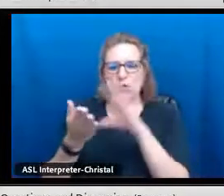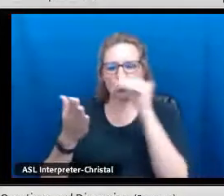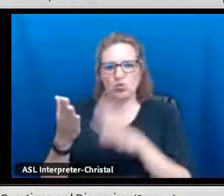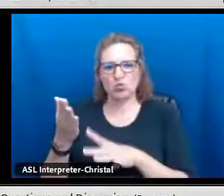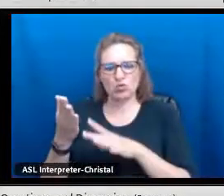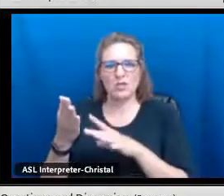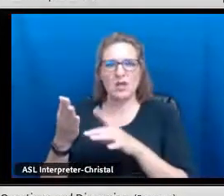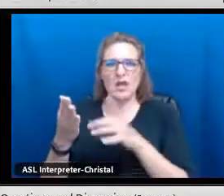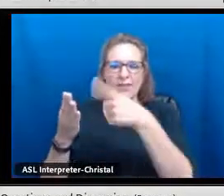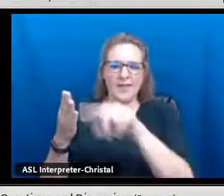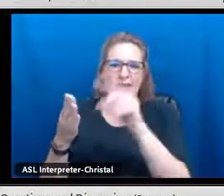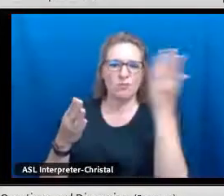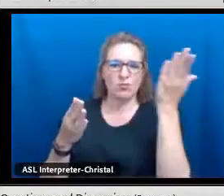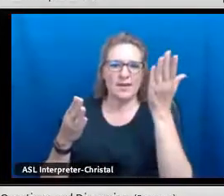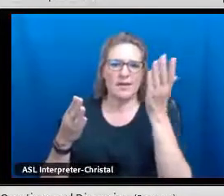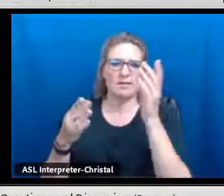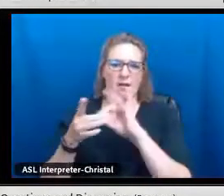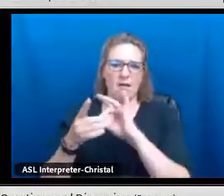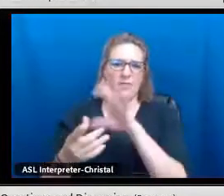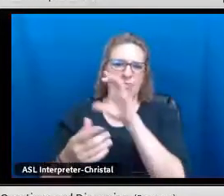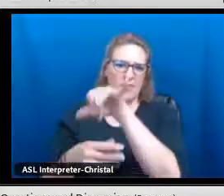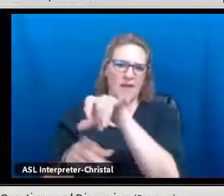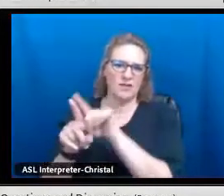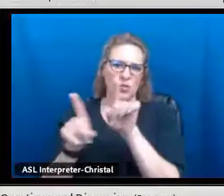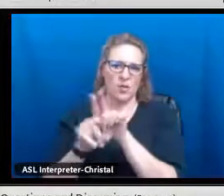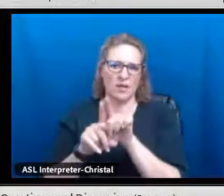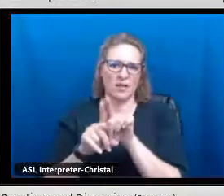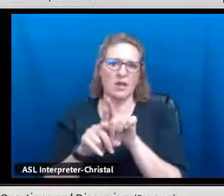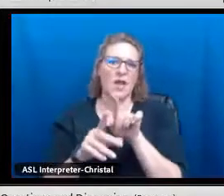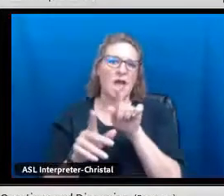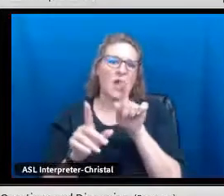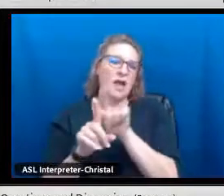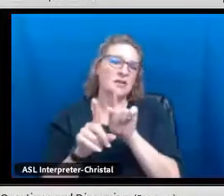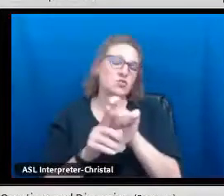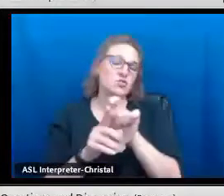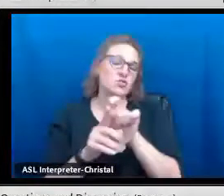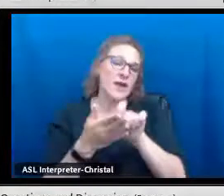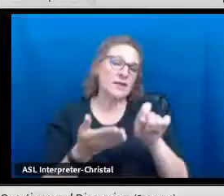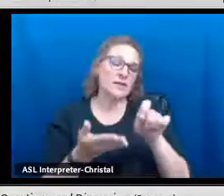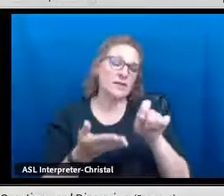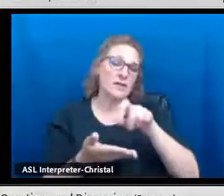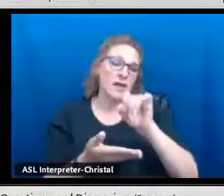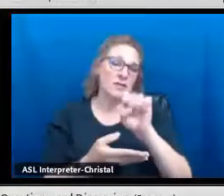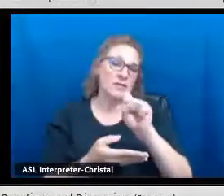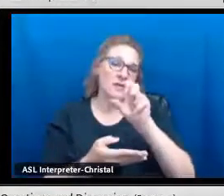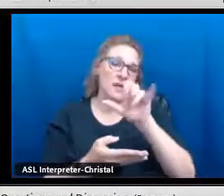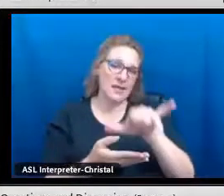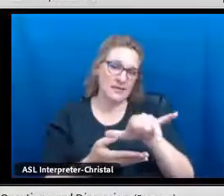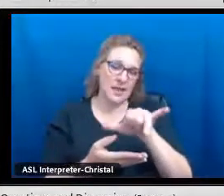dedicated completely to community and community service for students to present on that as